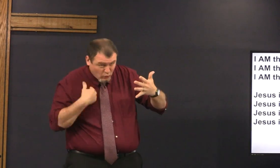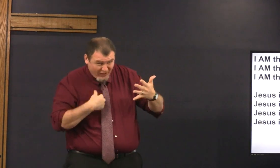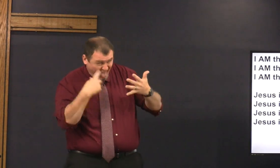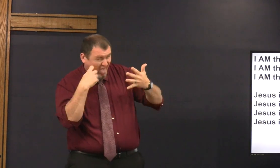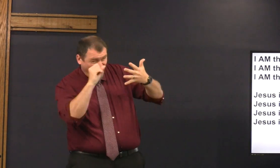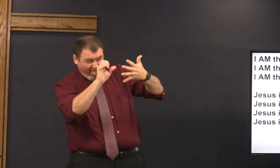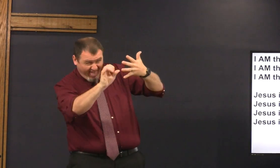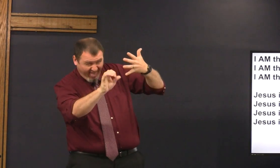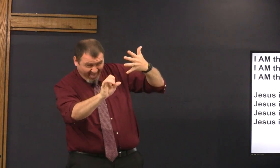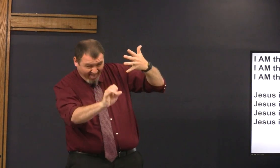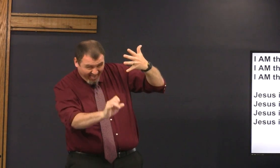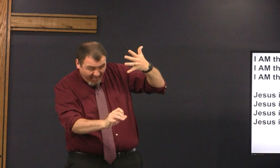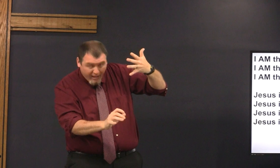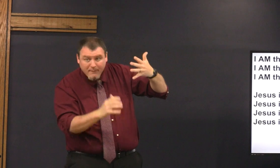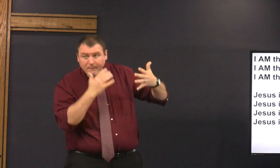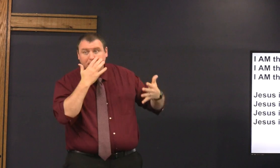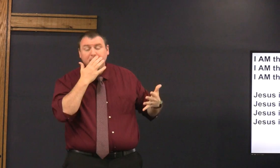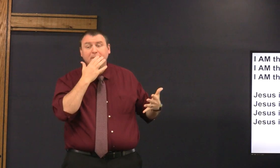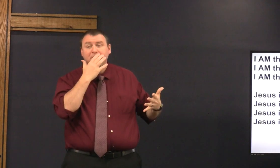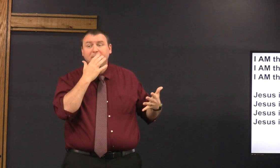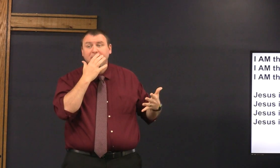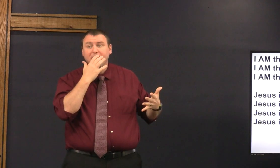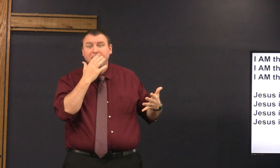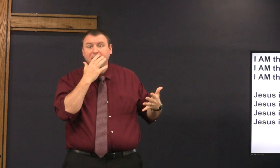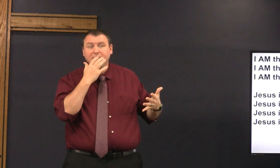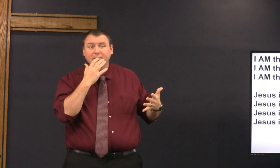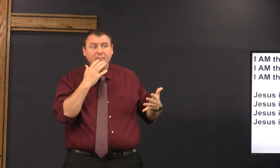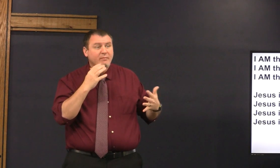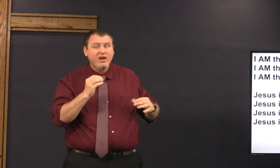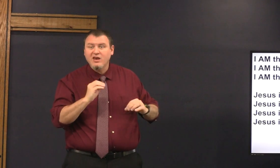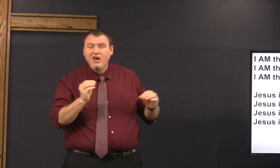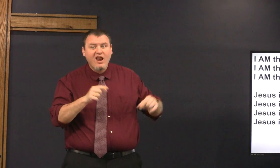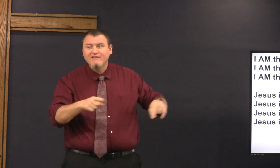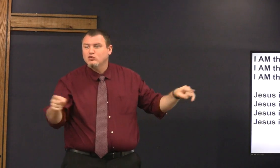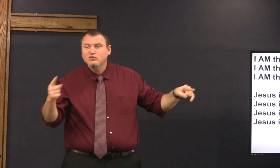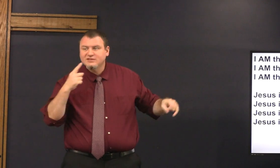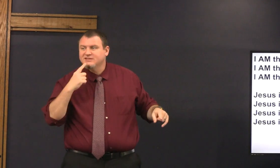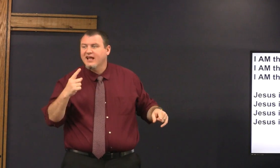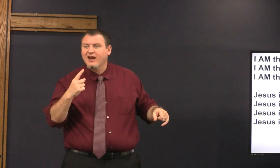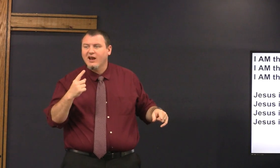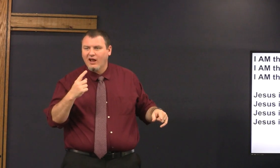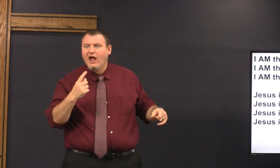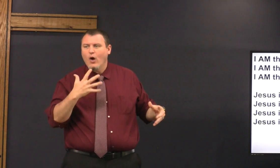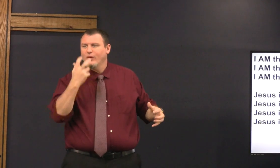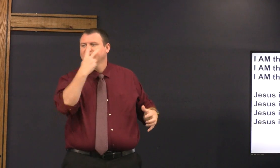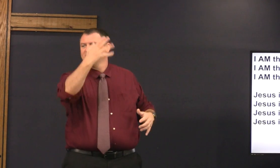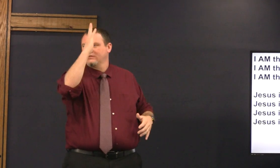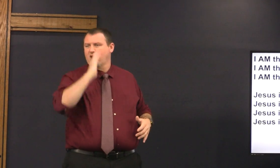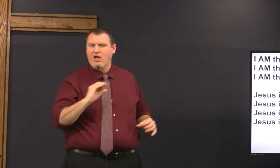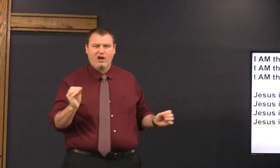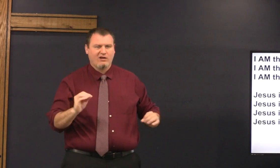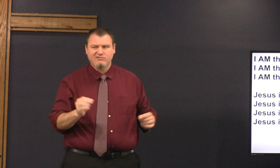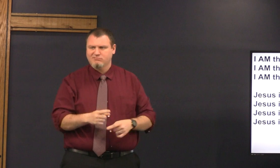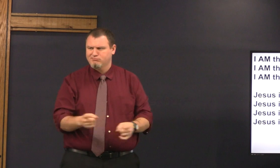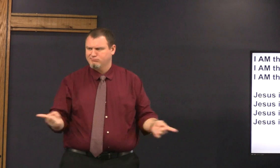so we list all these reasons why we want to go to heaven none of you said I want to see God